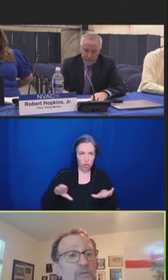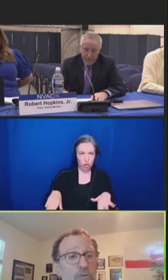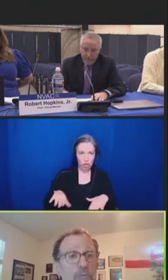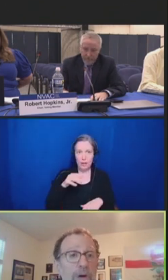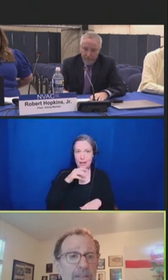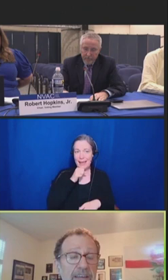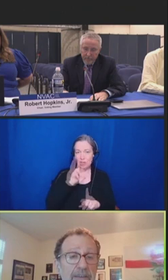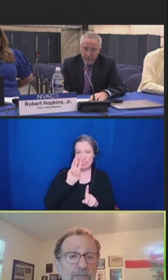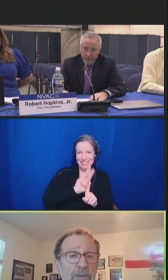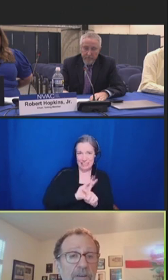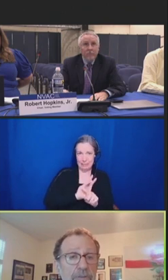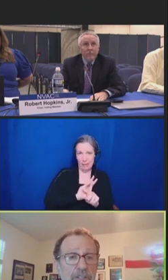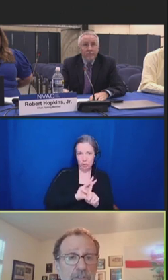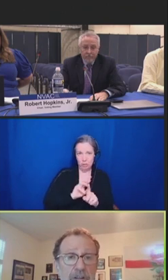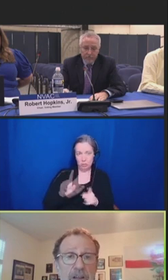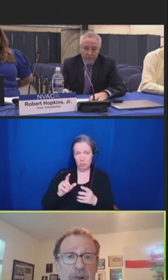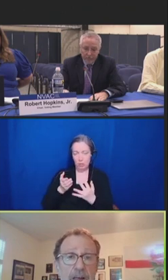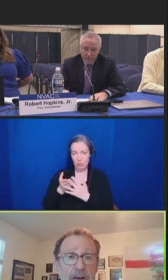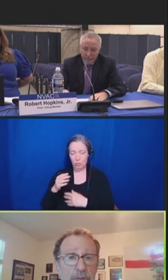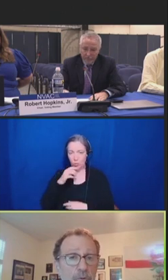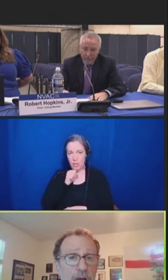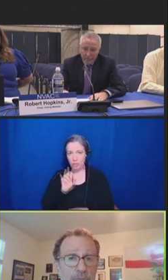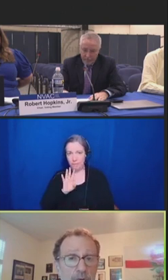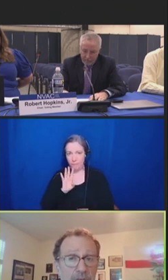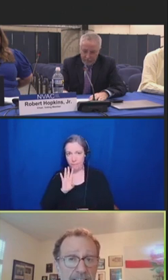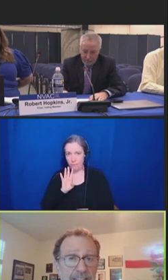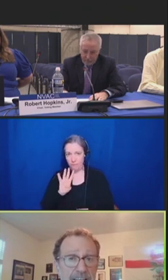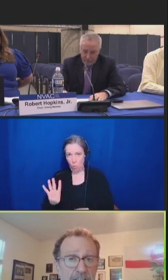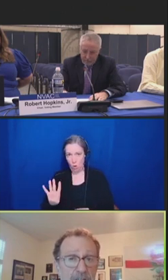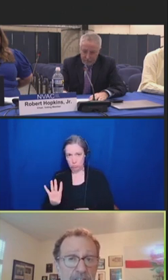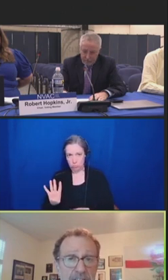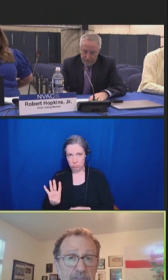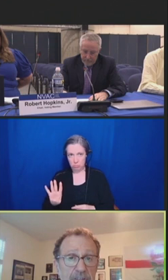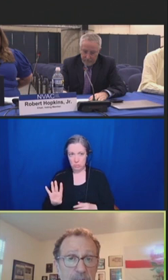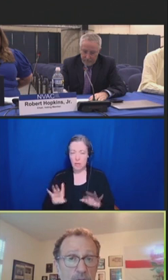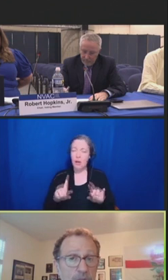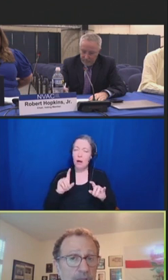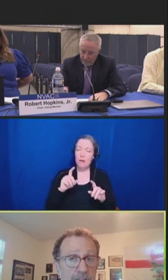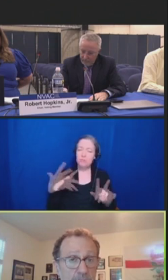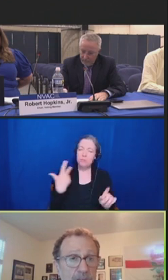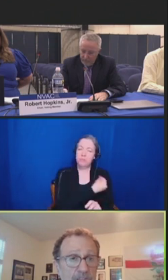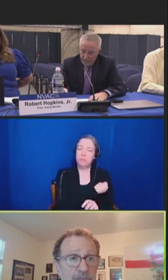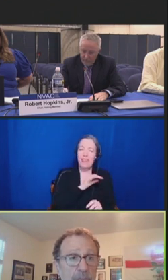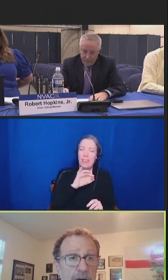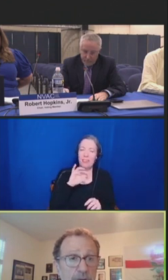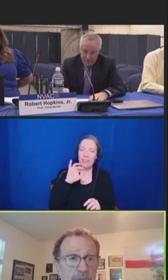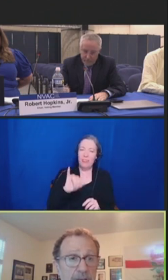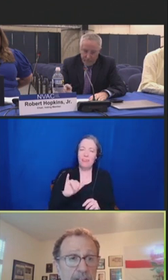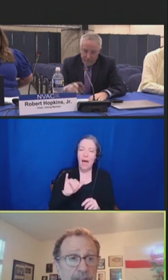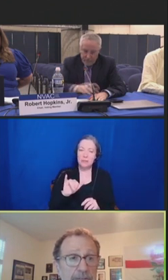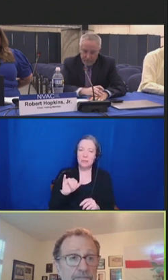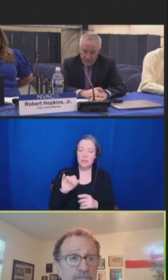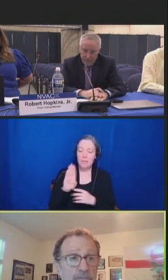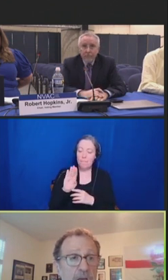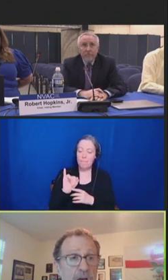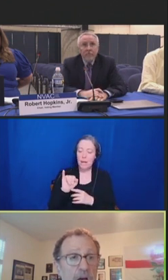two months after the completion of the primary vaccination series with three doses of monovalent.